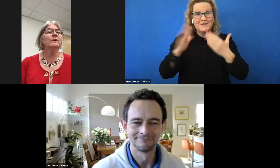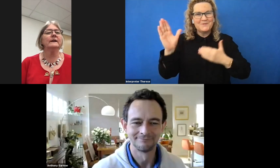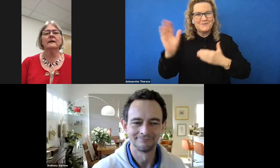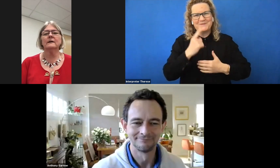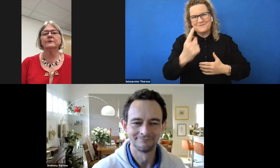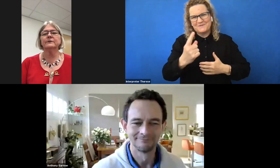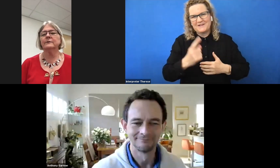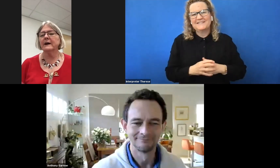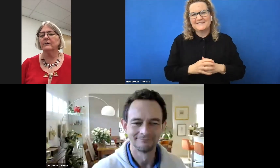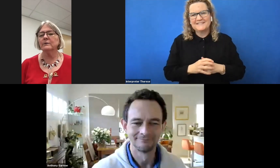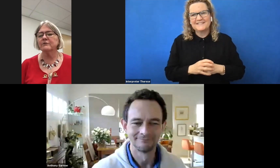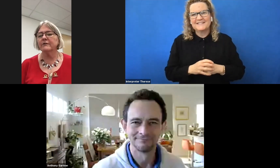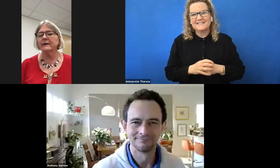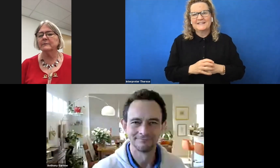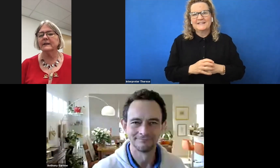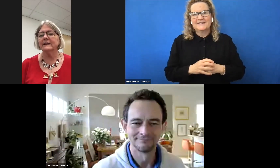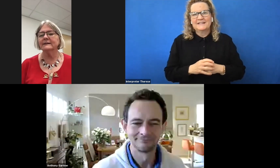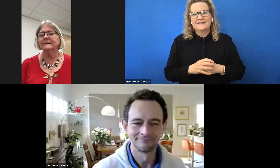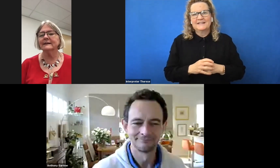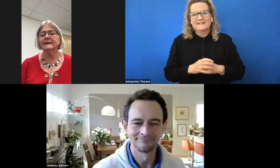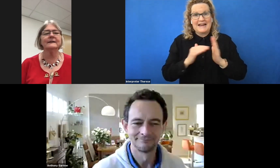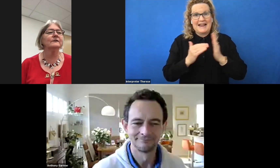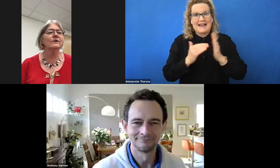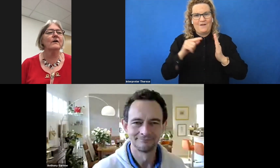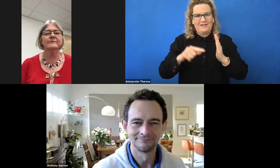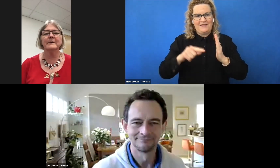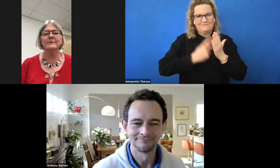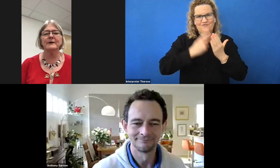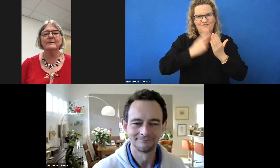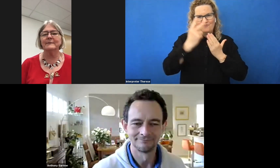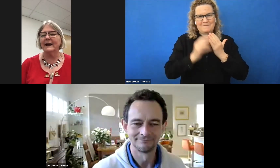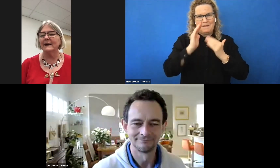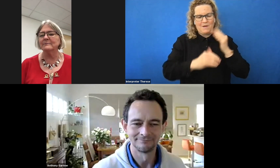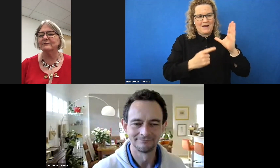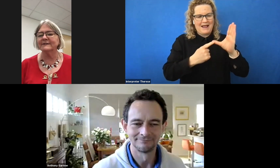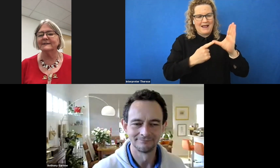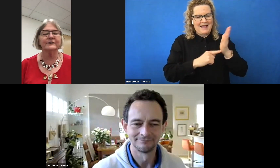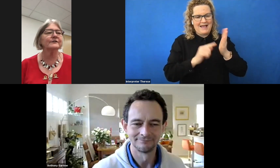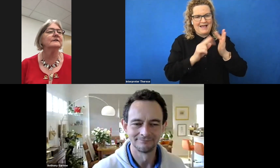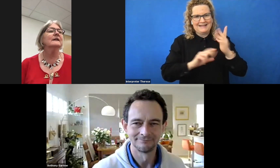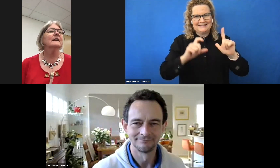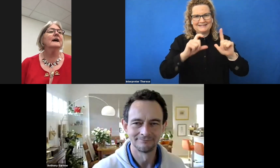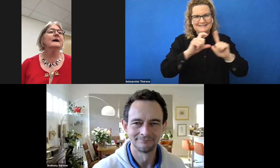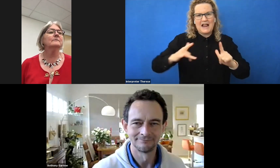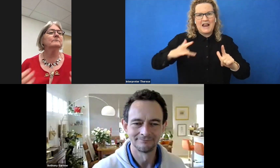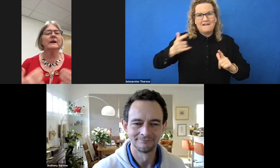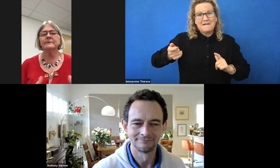We now come to the part on the program that is the ATEND life member presentation. My name is